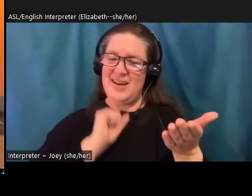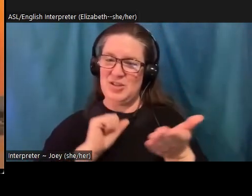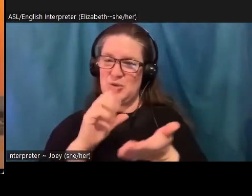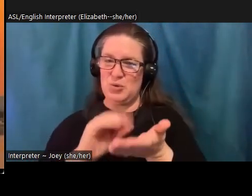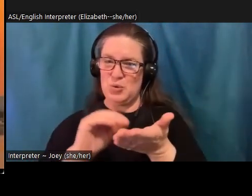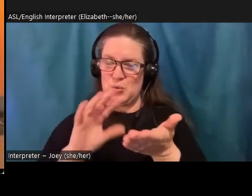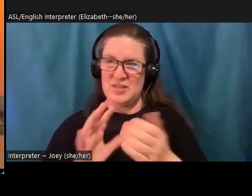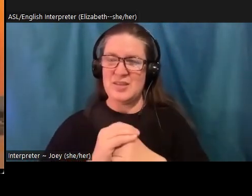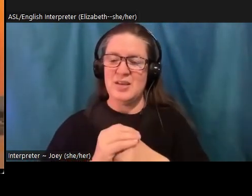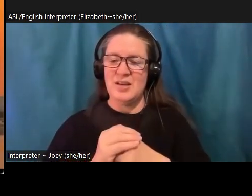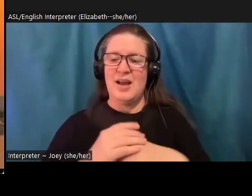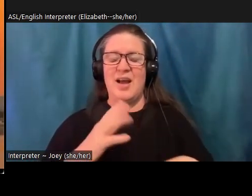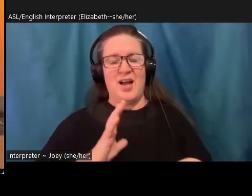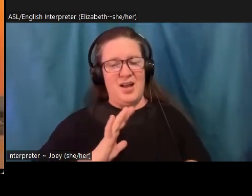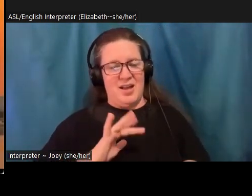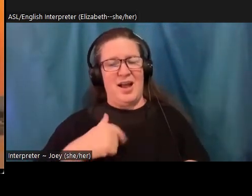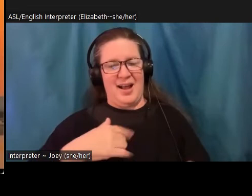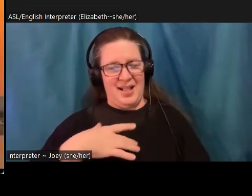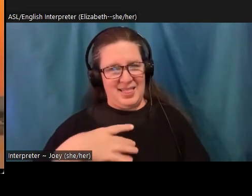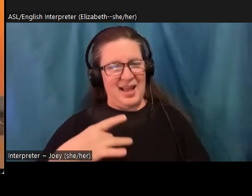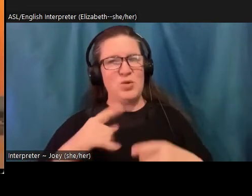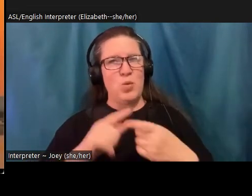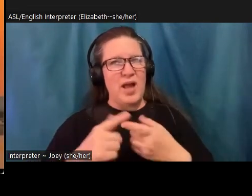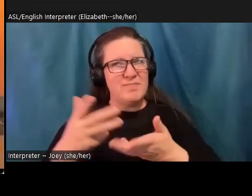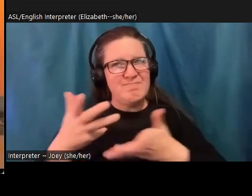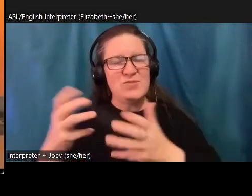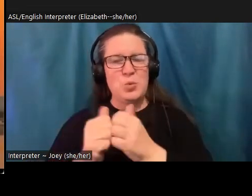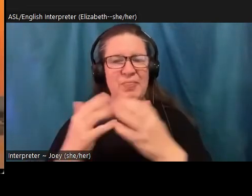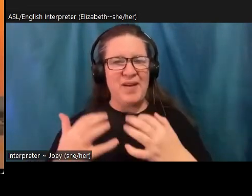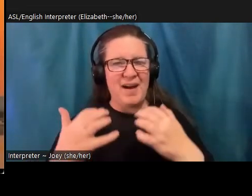how much wisdom there is in the movement for people who have